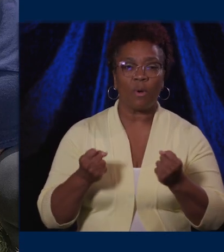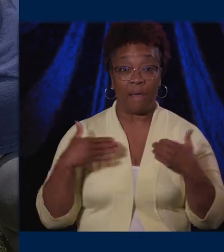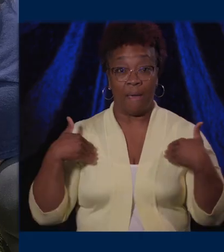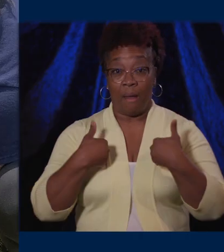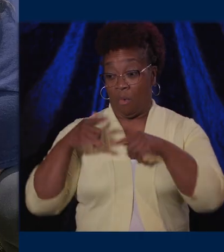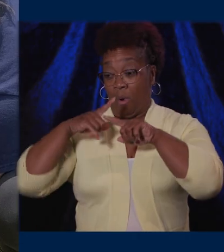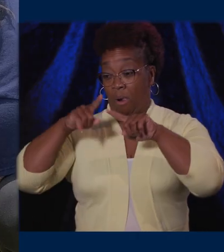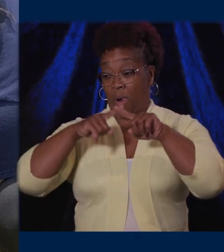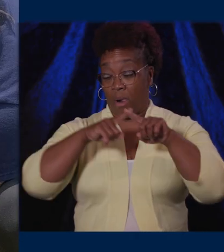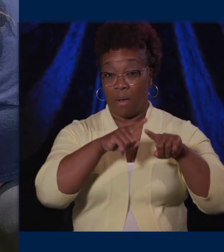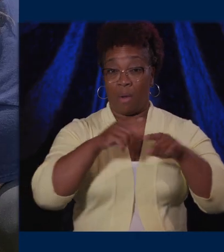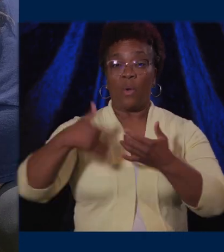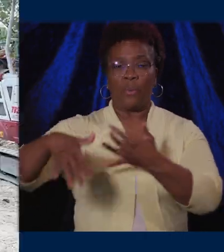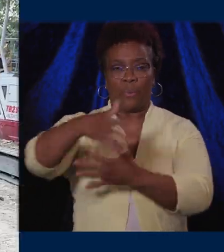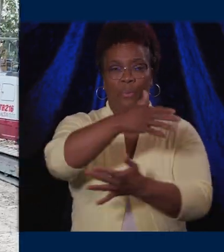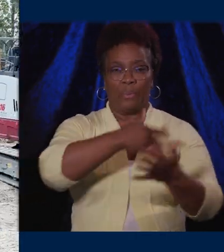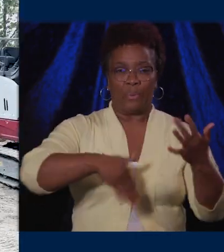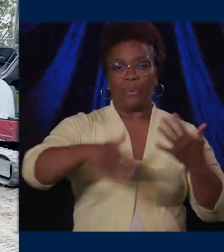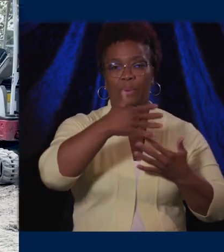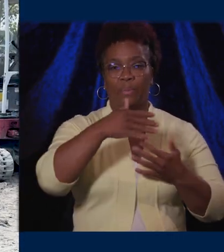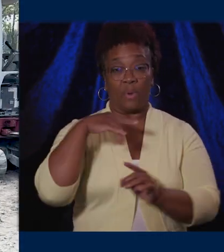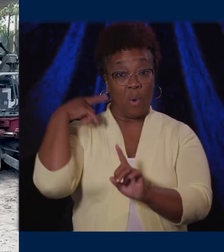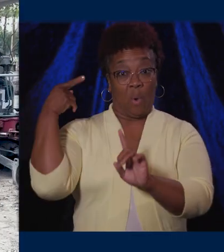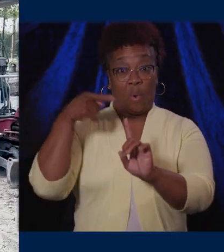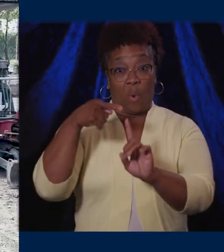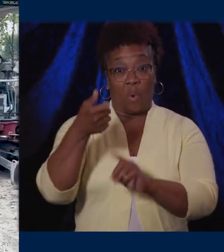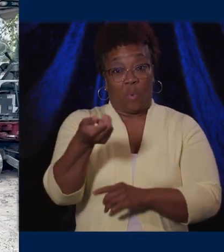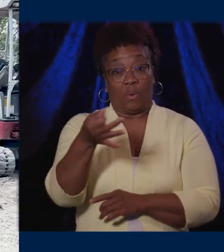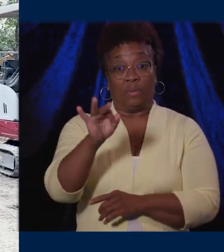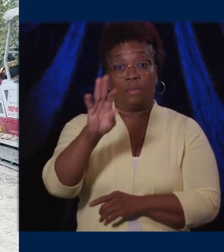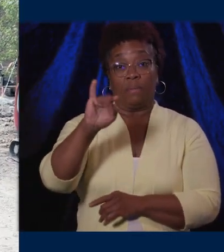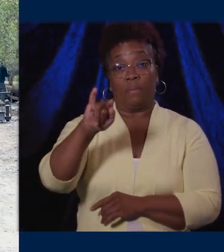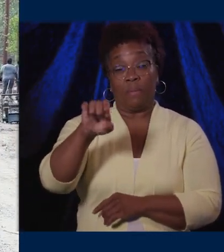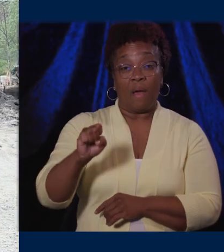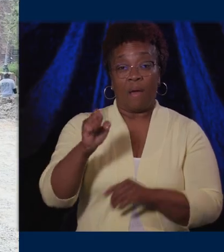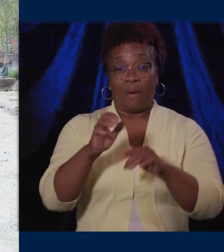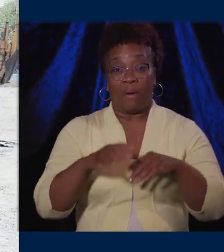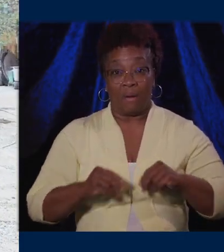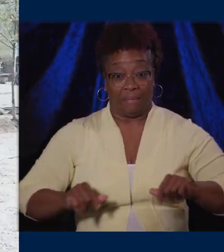Collaborating with community members, they aspire to put the estimated 19 miles of vacant land in